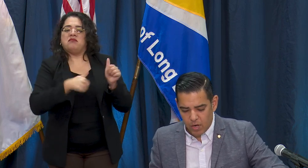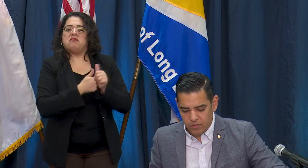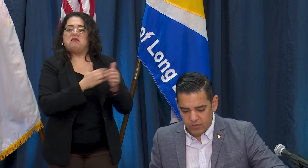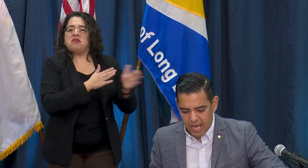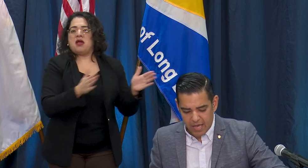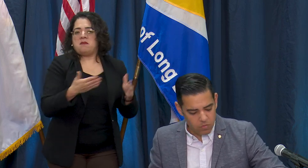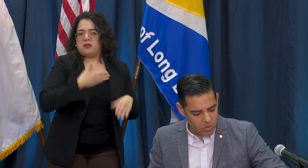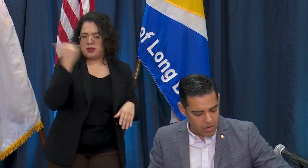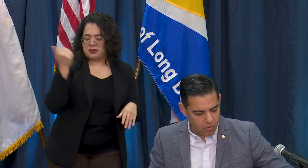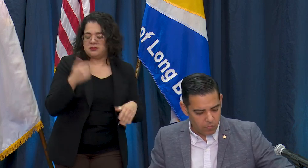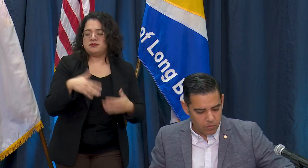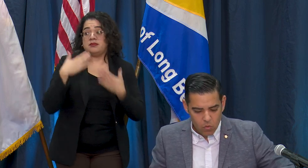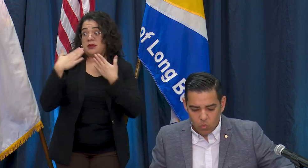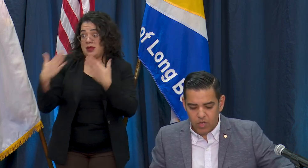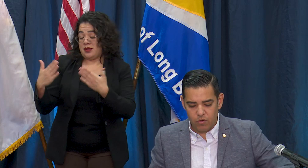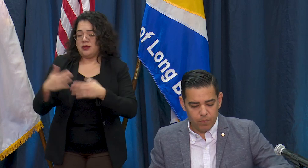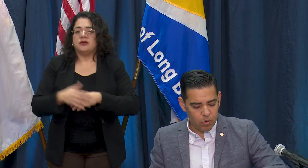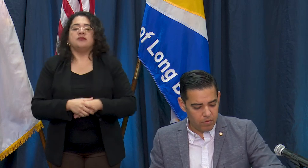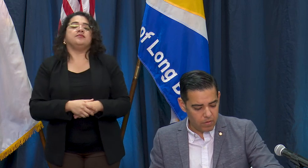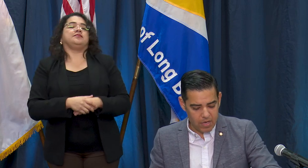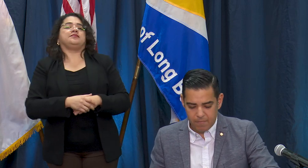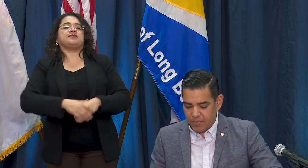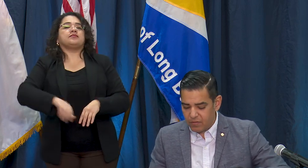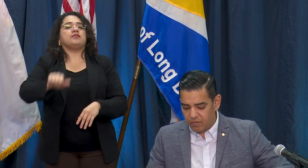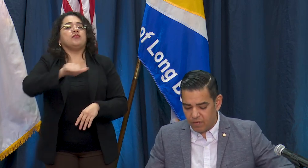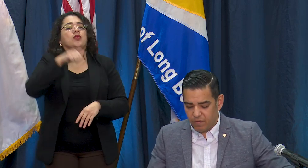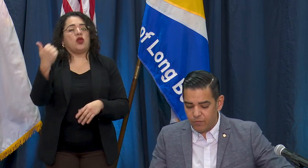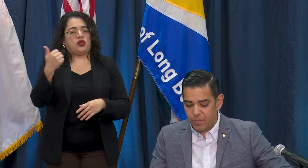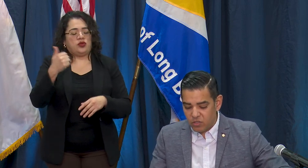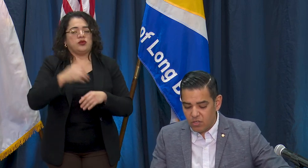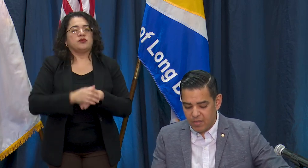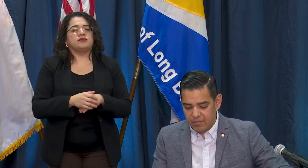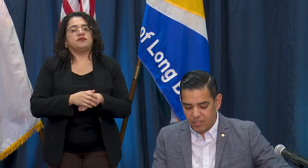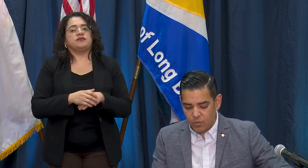just add one other important piece of information as it